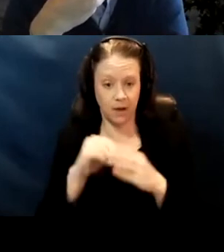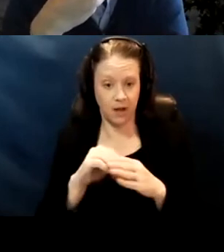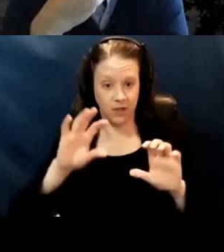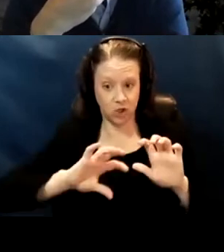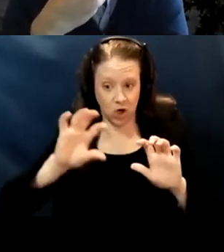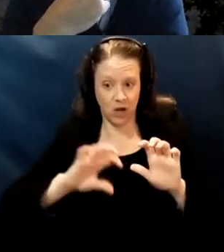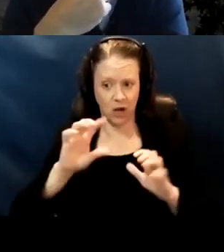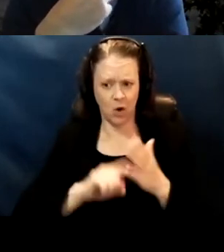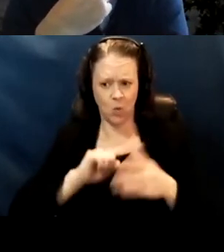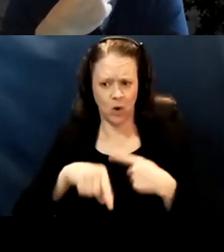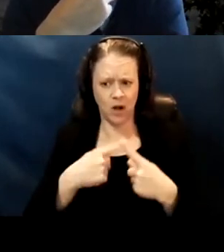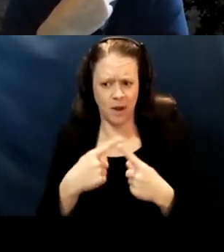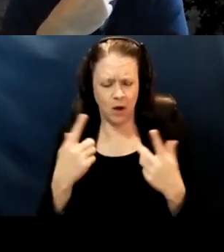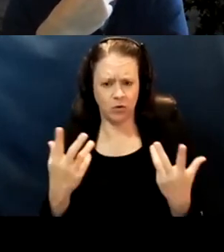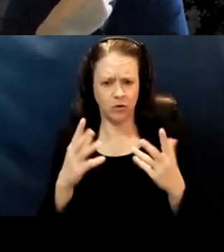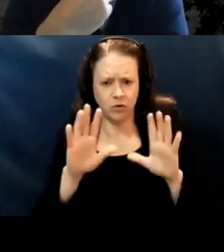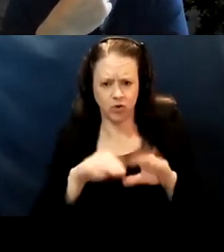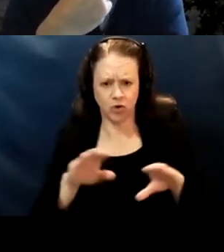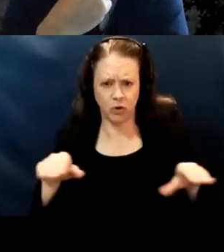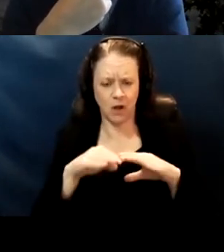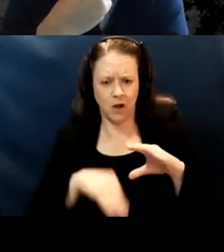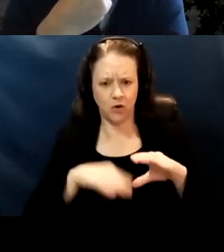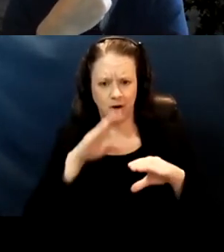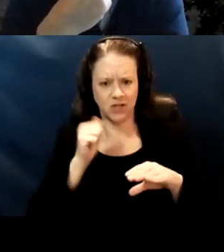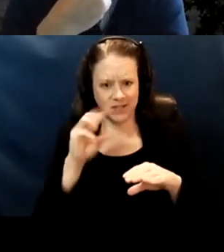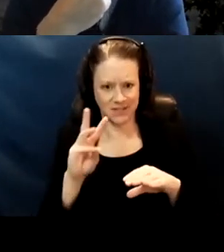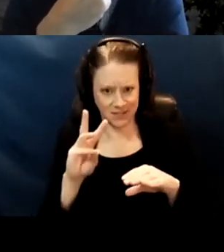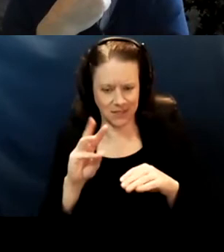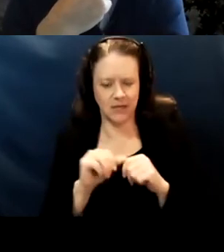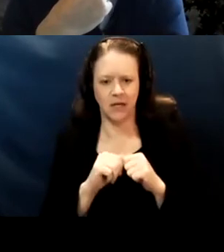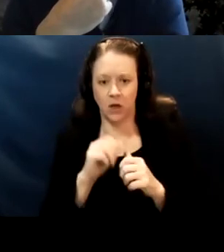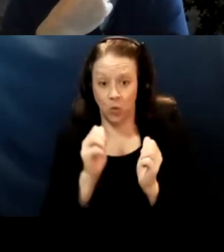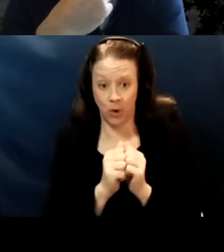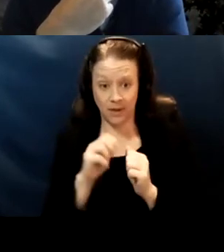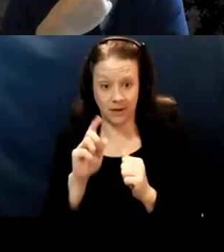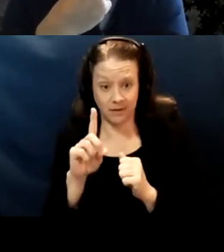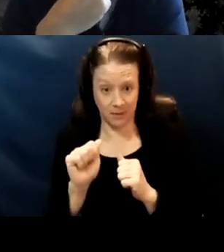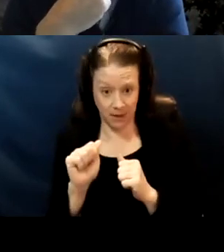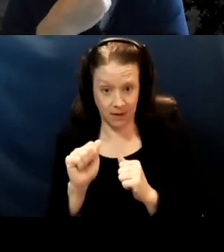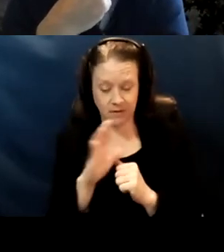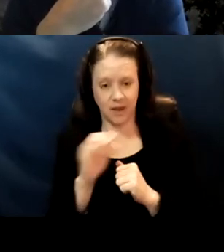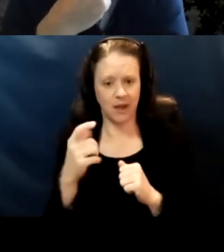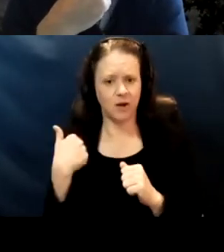What about children below the ages of 16 with disabilities? And, you know, we don't have a lot